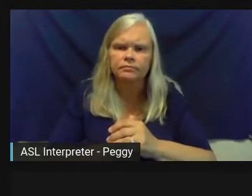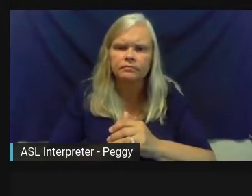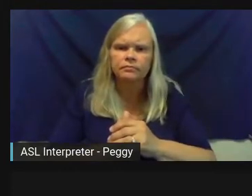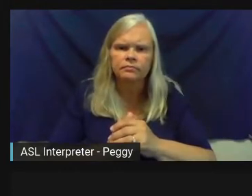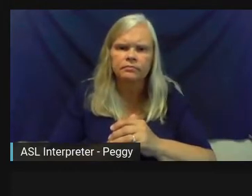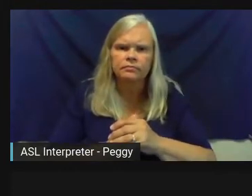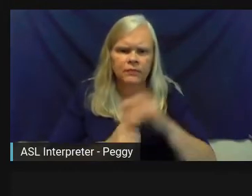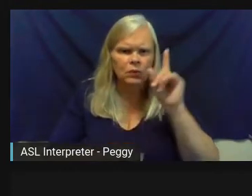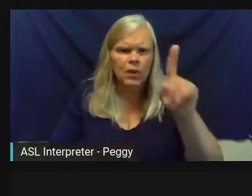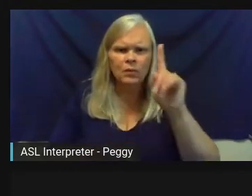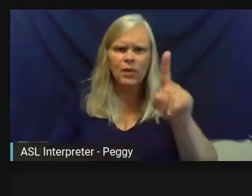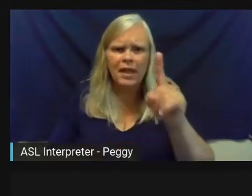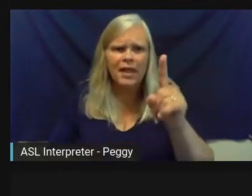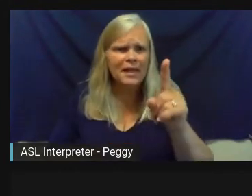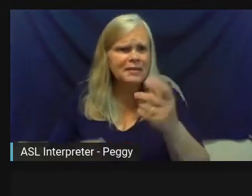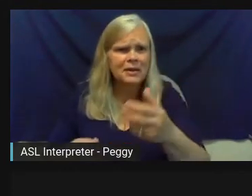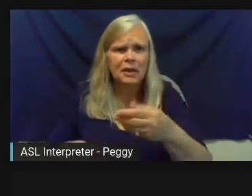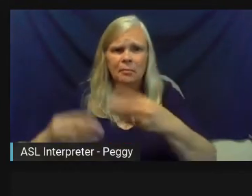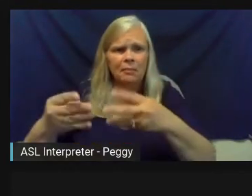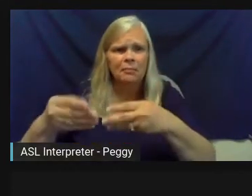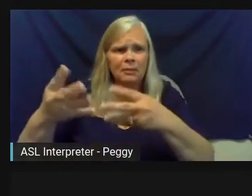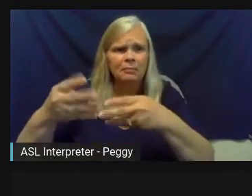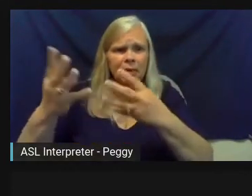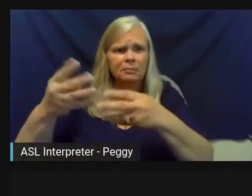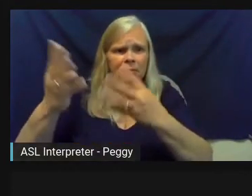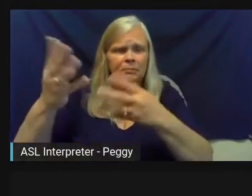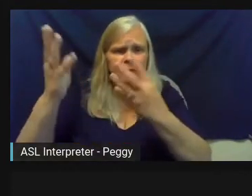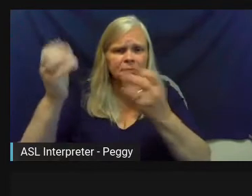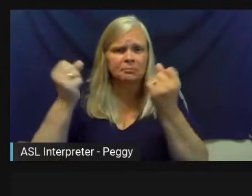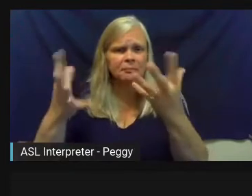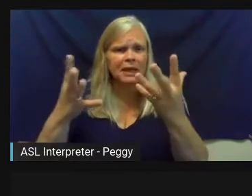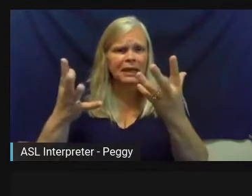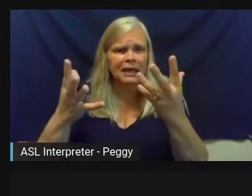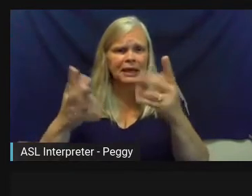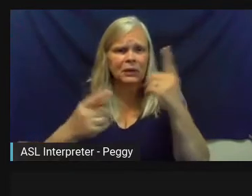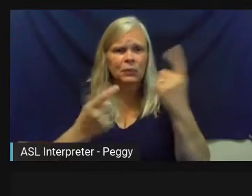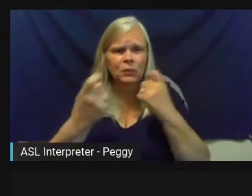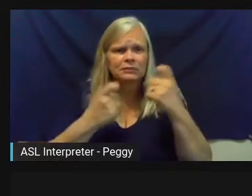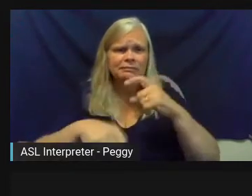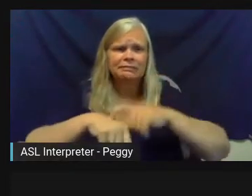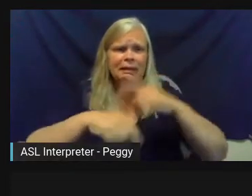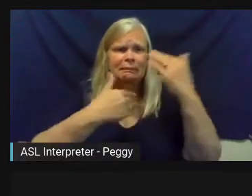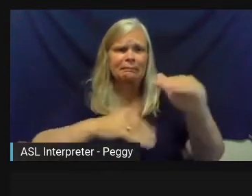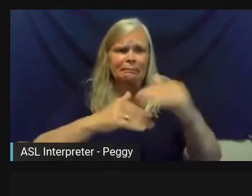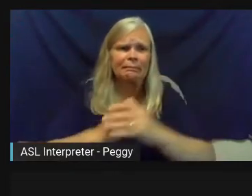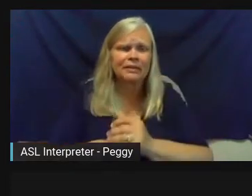one second. There's a number of good questions coming in. And I know our time is limited.